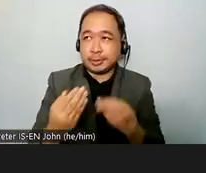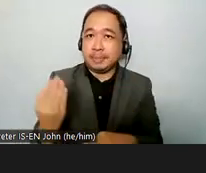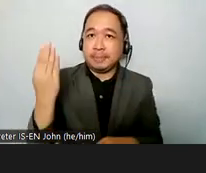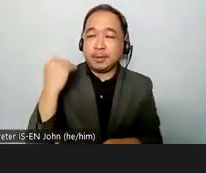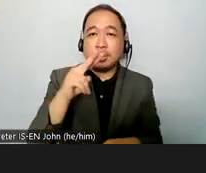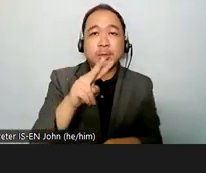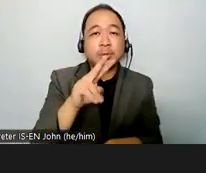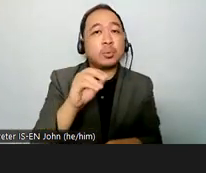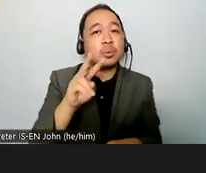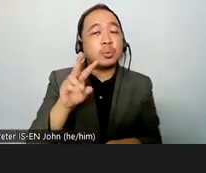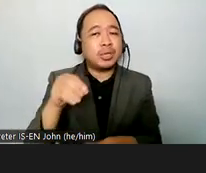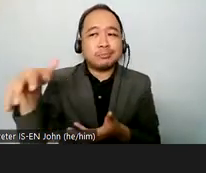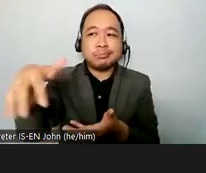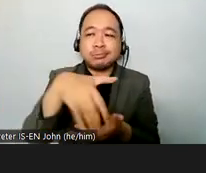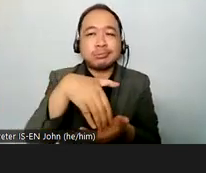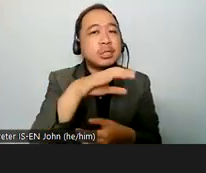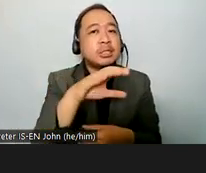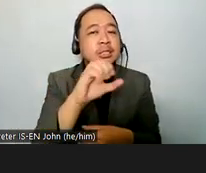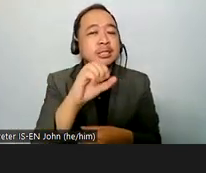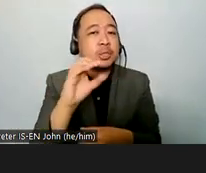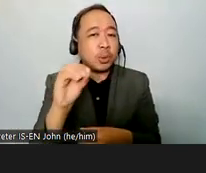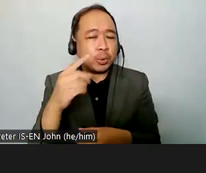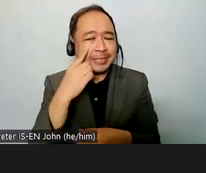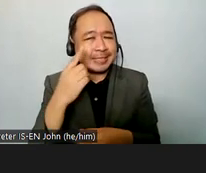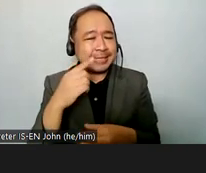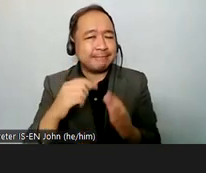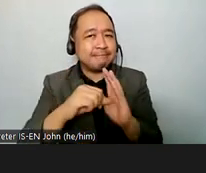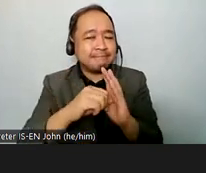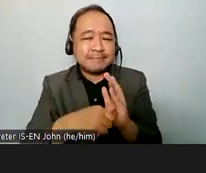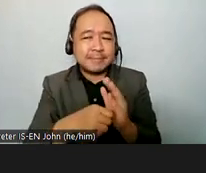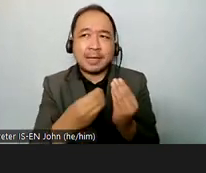highlighted the extraordinary hazards and horrors of institutionalization on persons